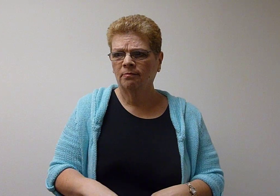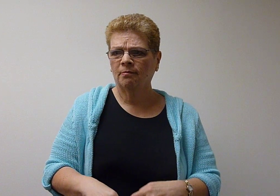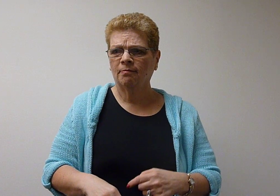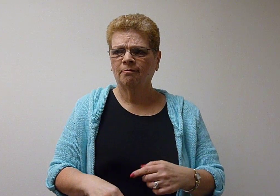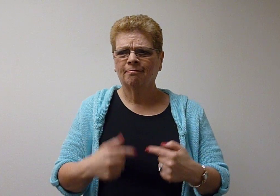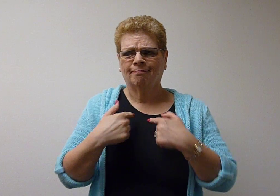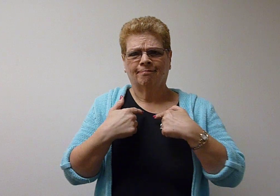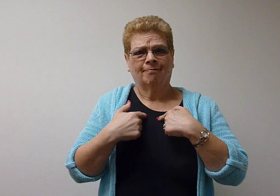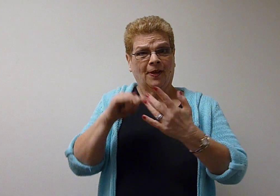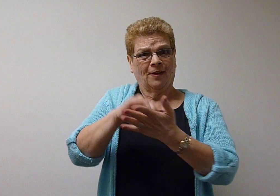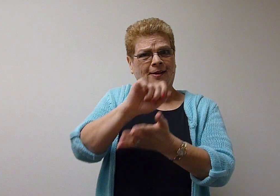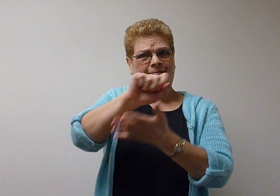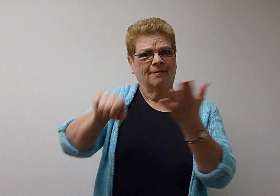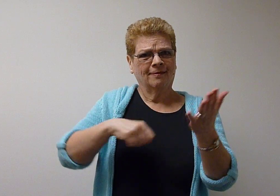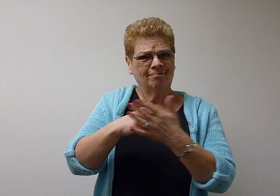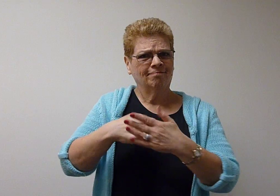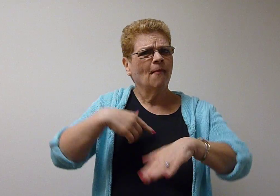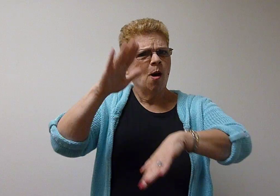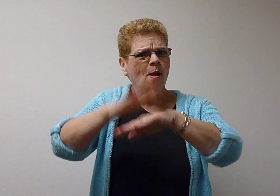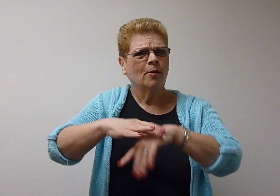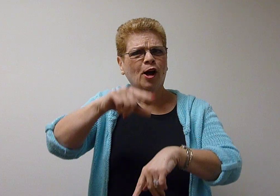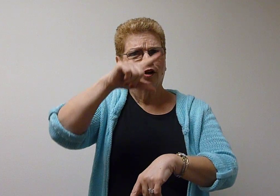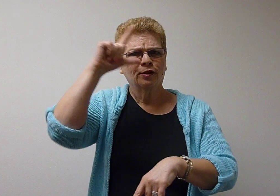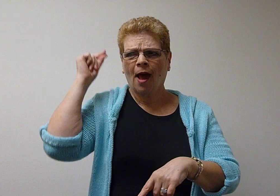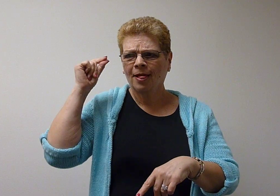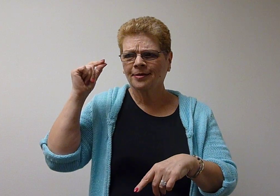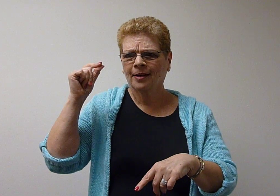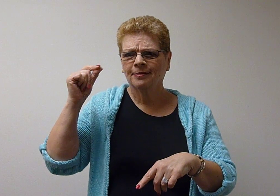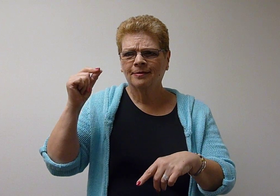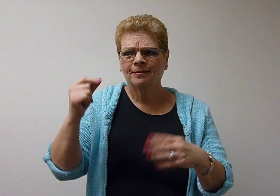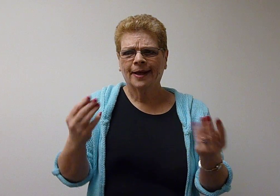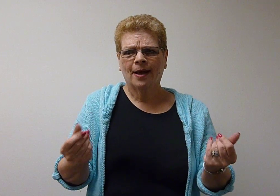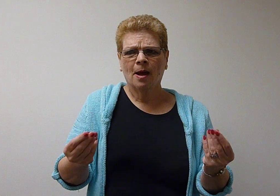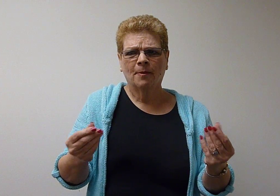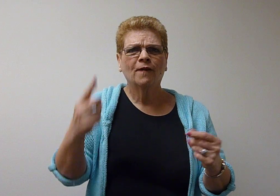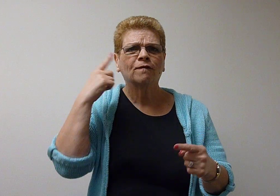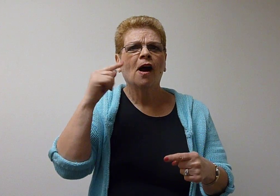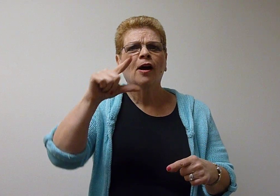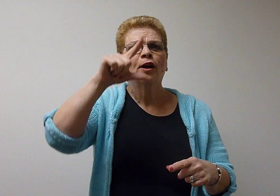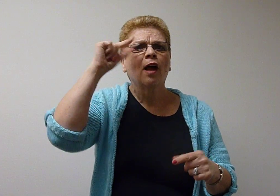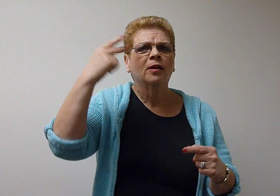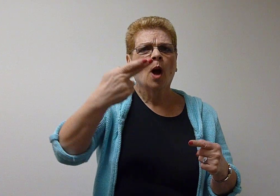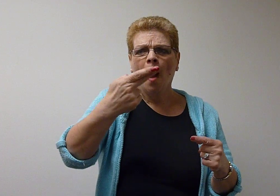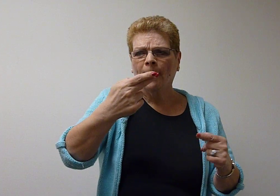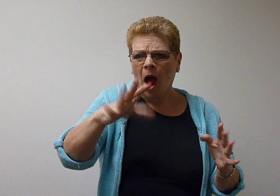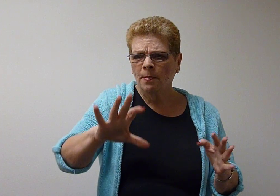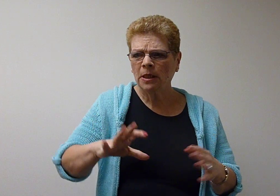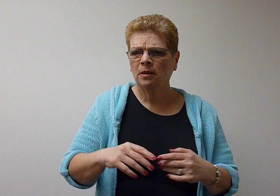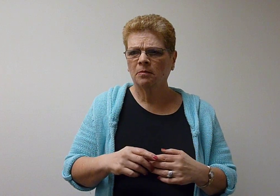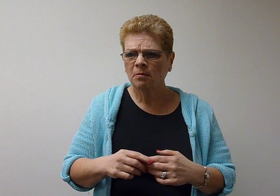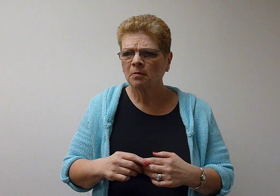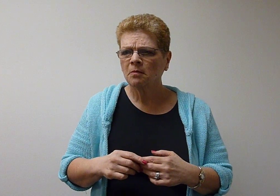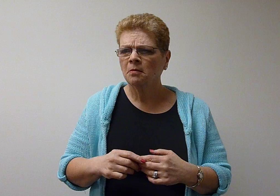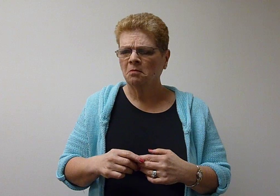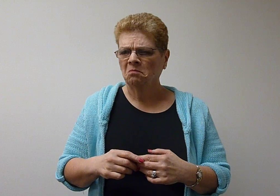I was on Gallaudet campus for the Homecoming Event at that time